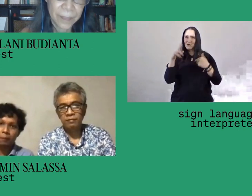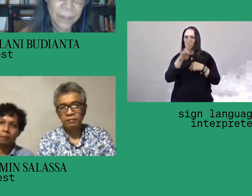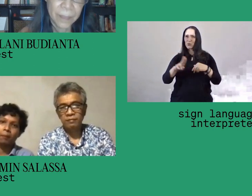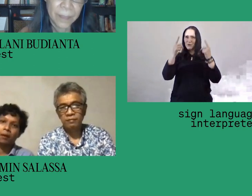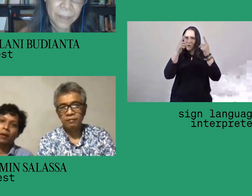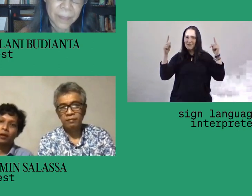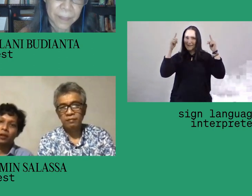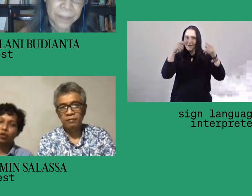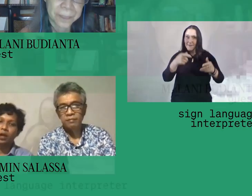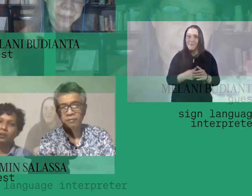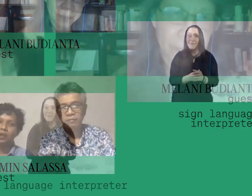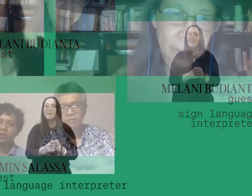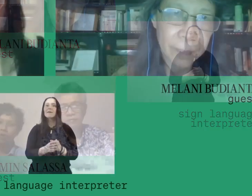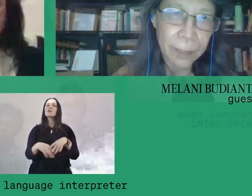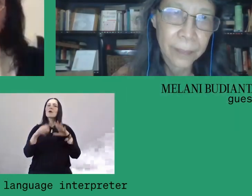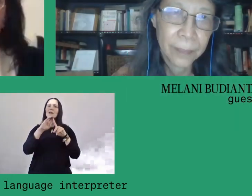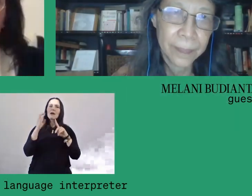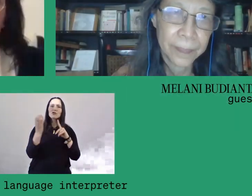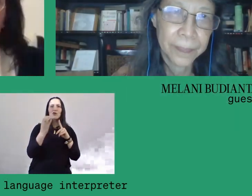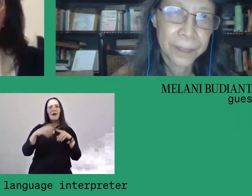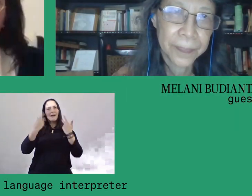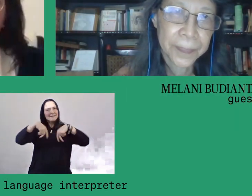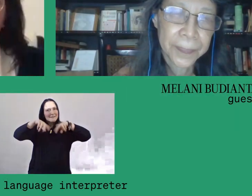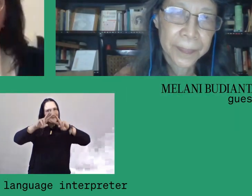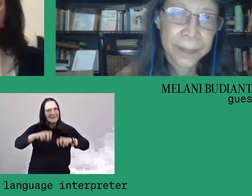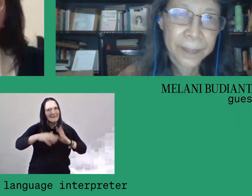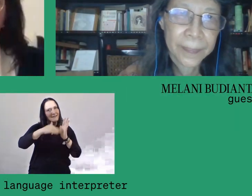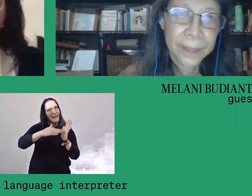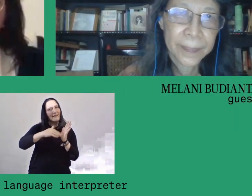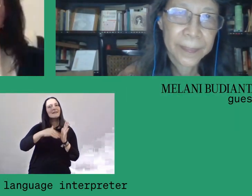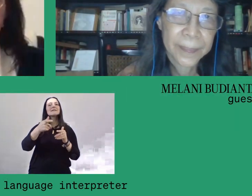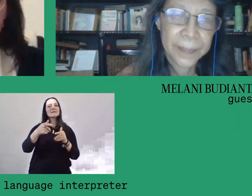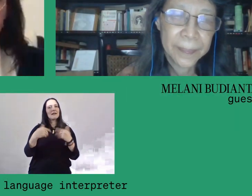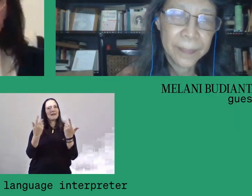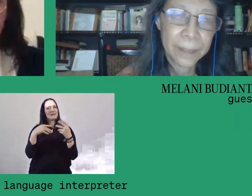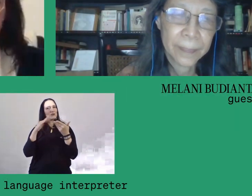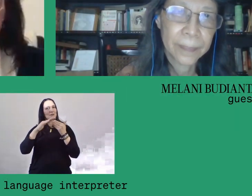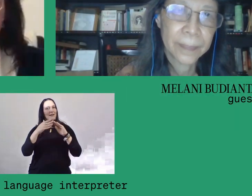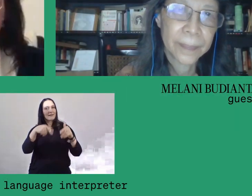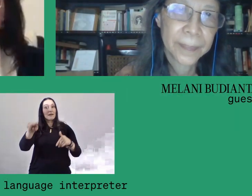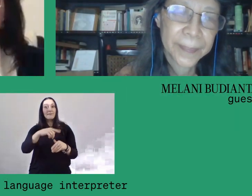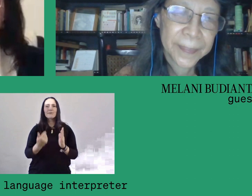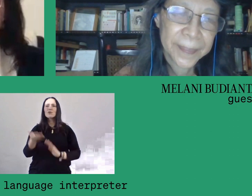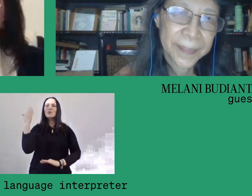and is a member of the Inter-Asia Cultural Studies Society. Since the late 1980s,